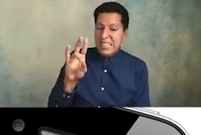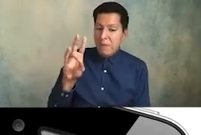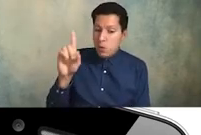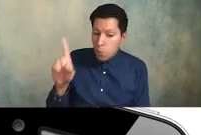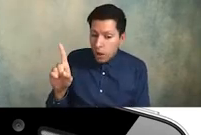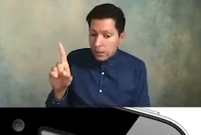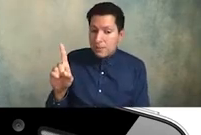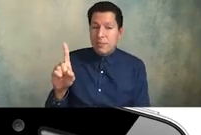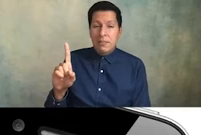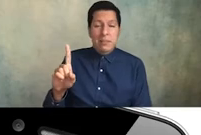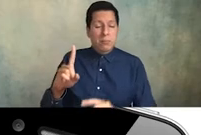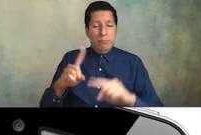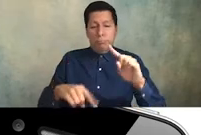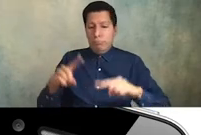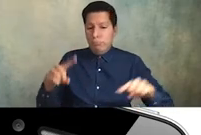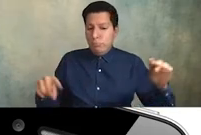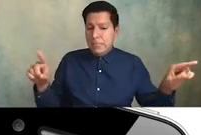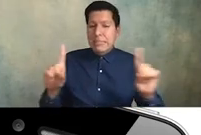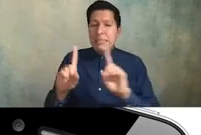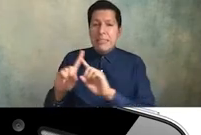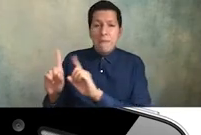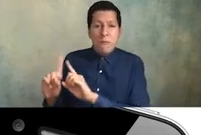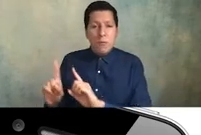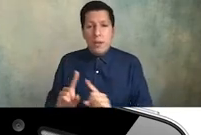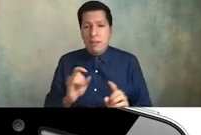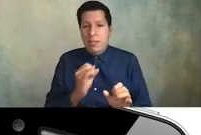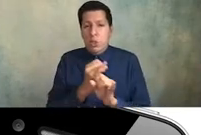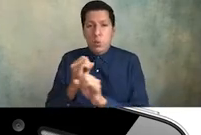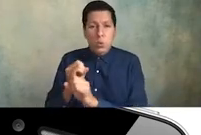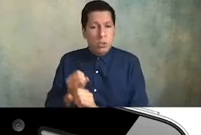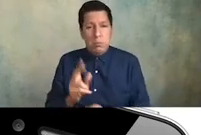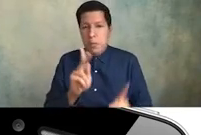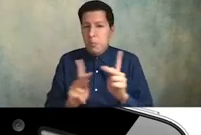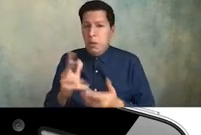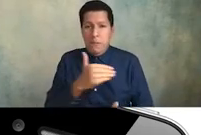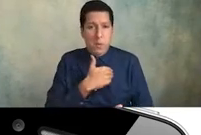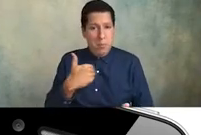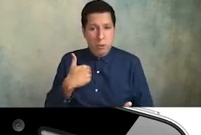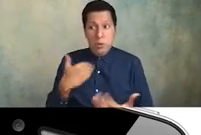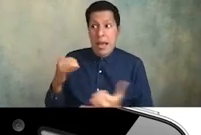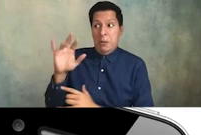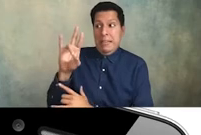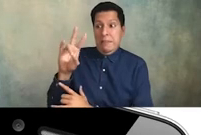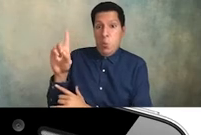in every geographic region same thing every one of those 71 institutions do the climate surveys